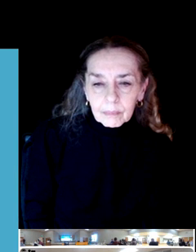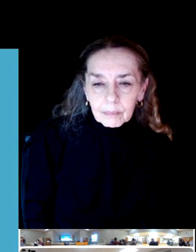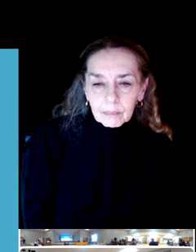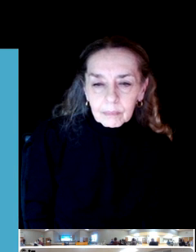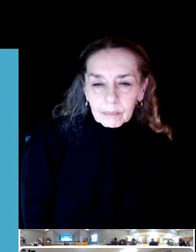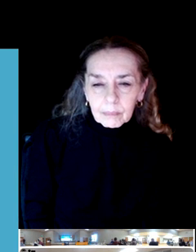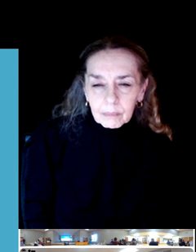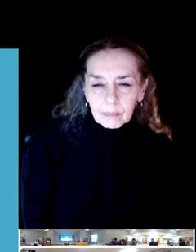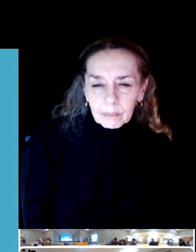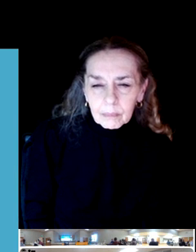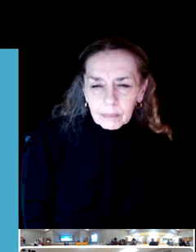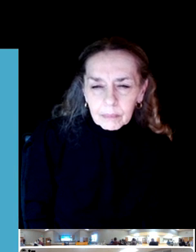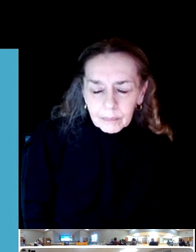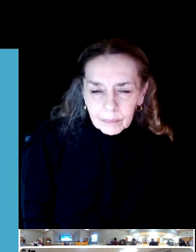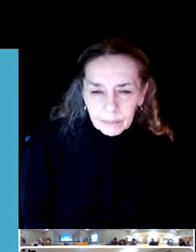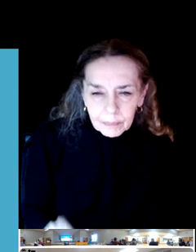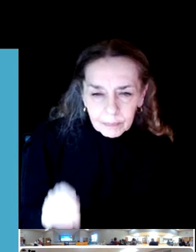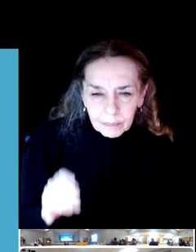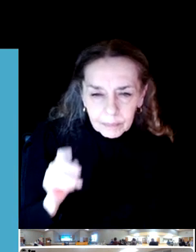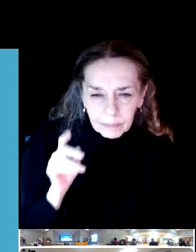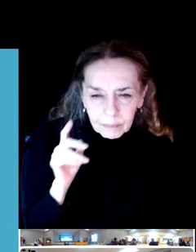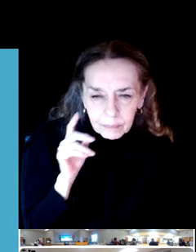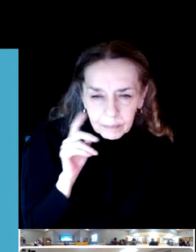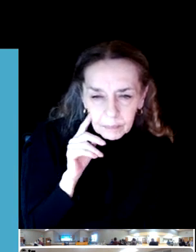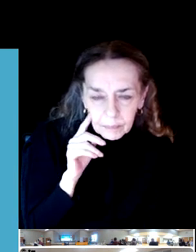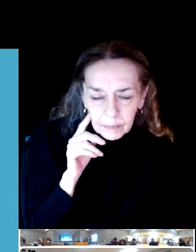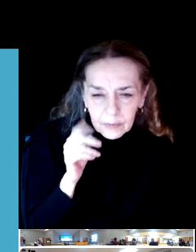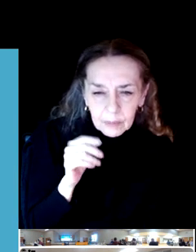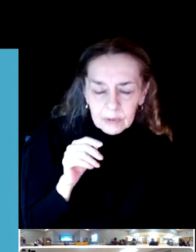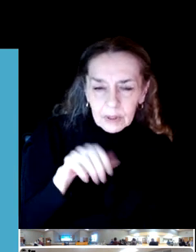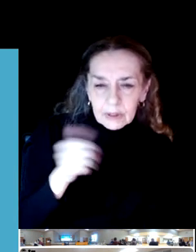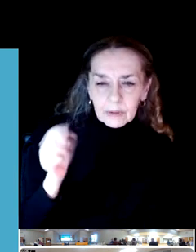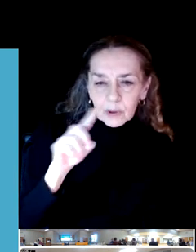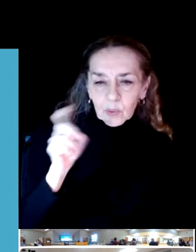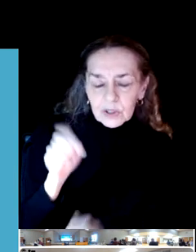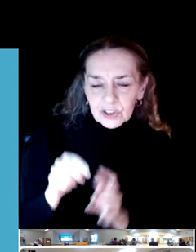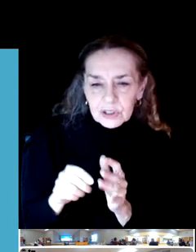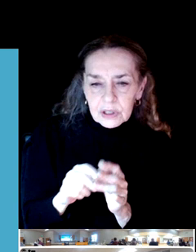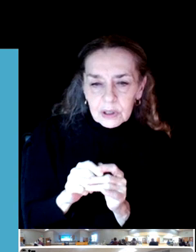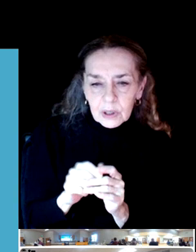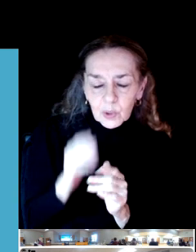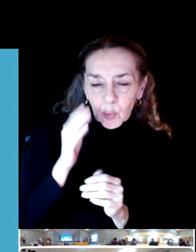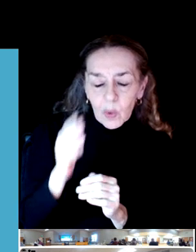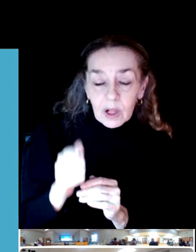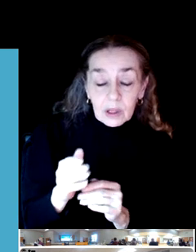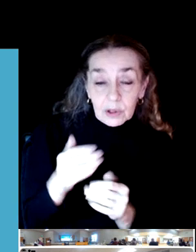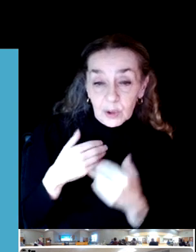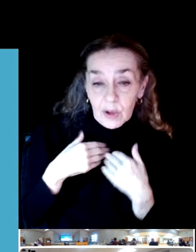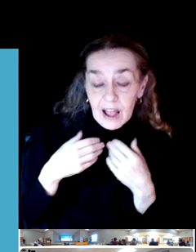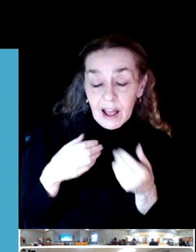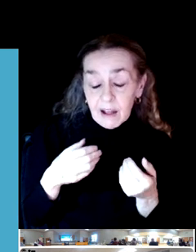official course. But would there be lessons so people could get into it, like at the Eugene park but